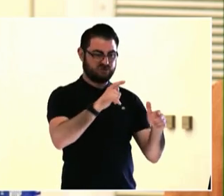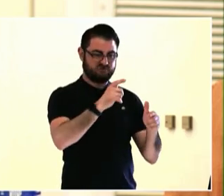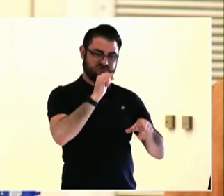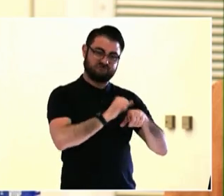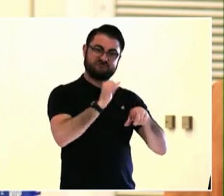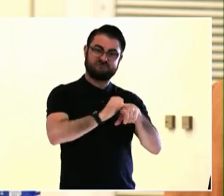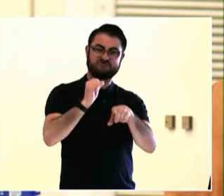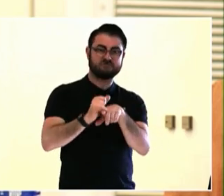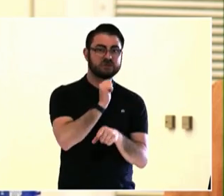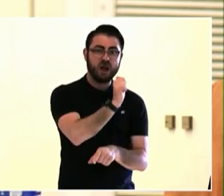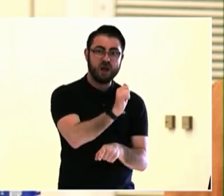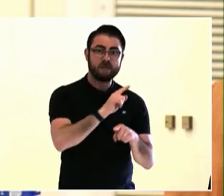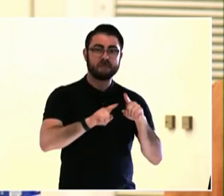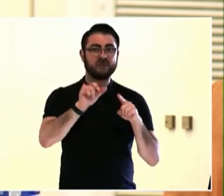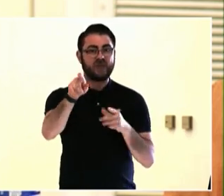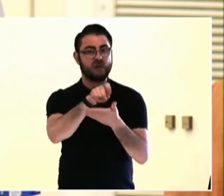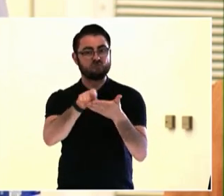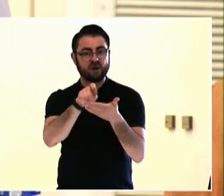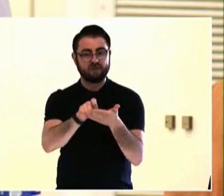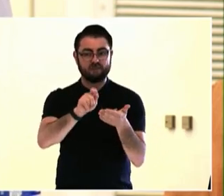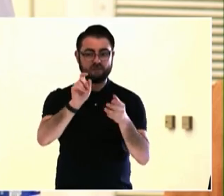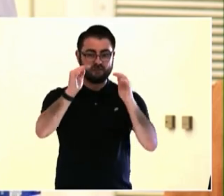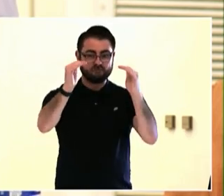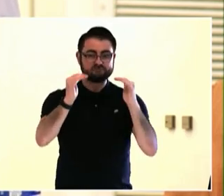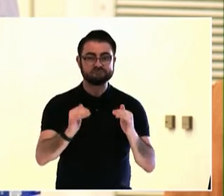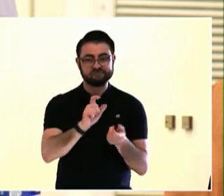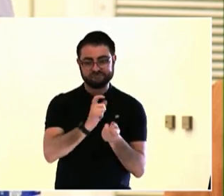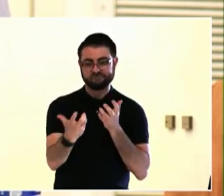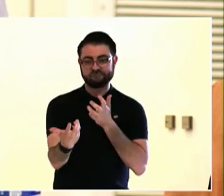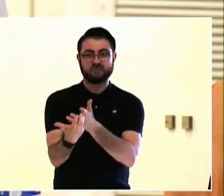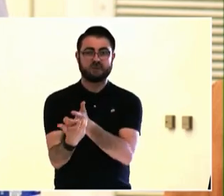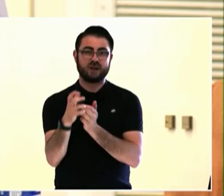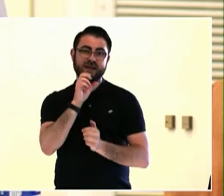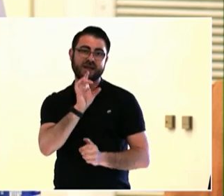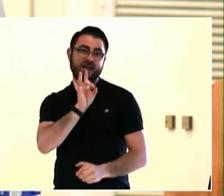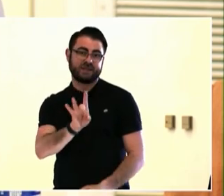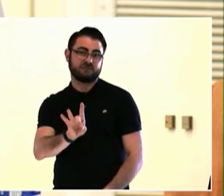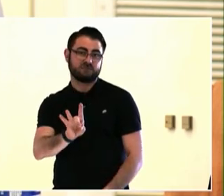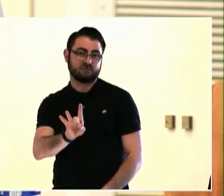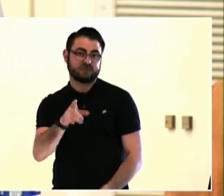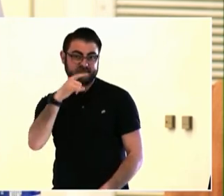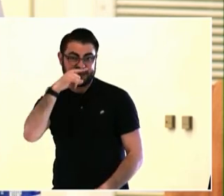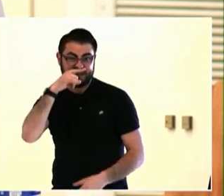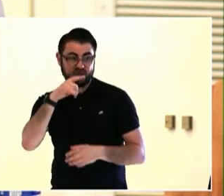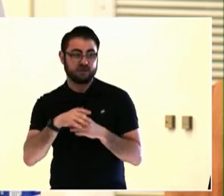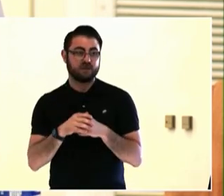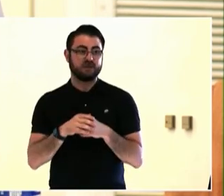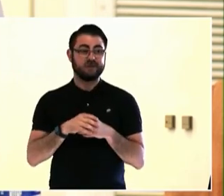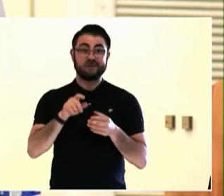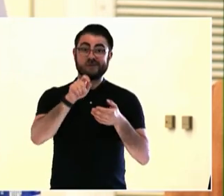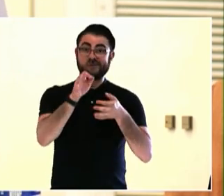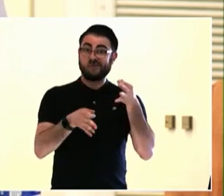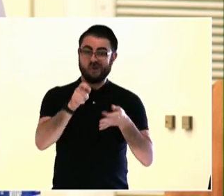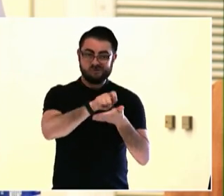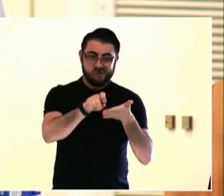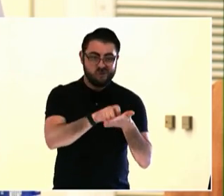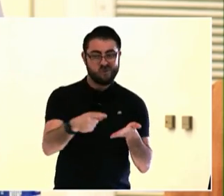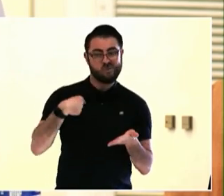If any of you have any thoughts about that. Go for it.